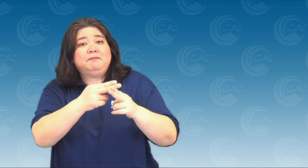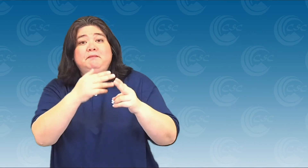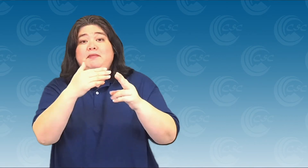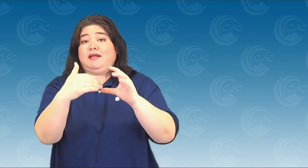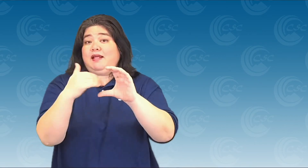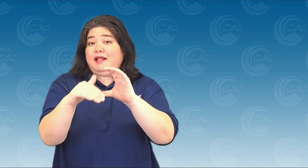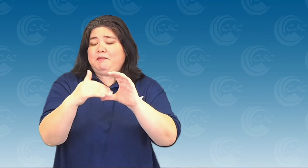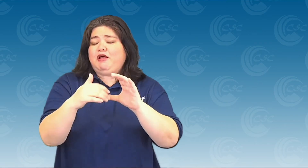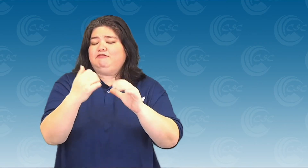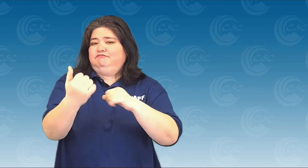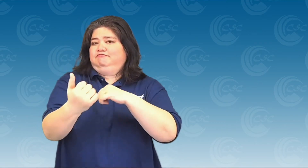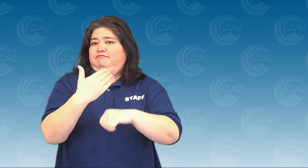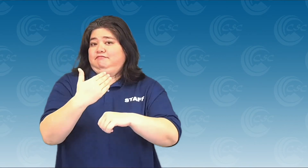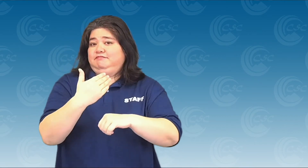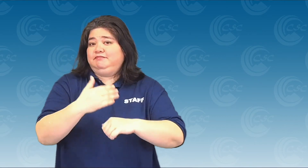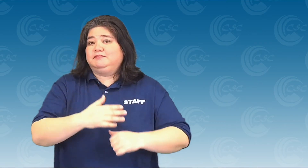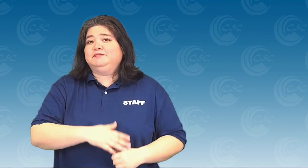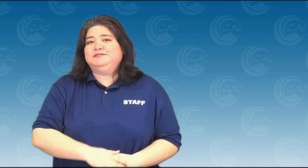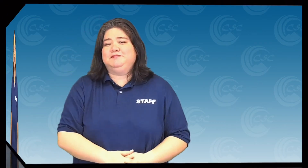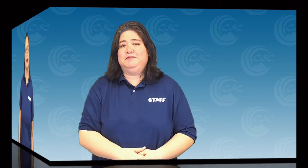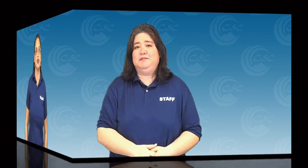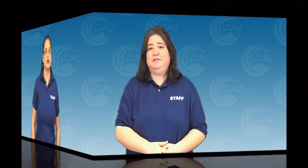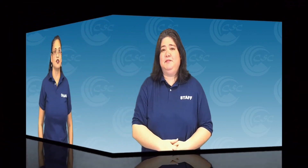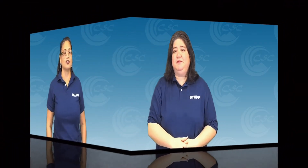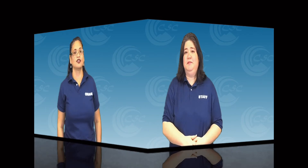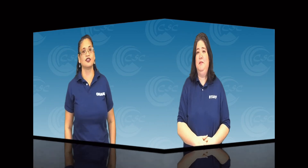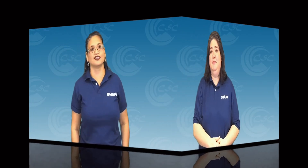Provide us with their name and e-mail address.